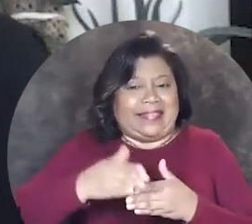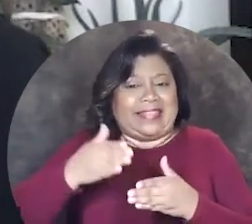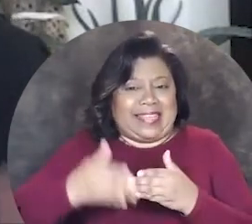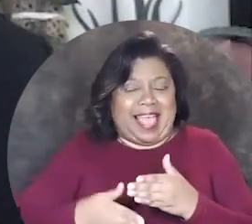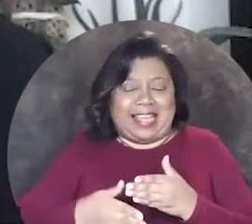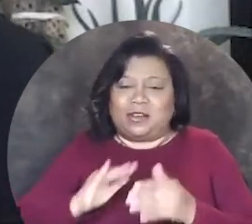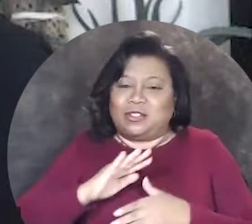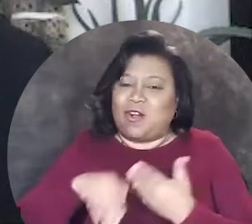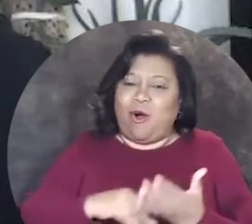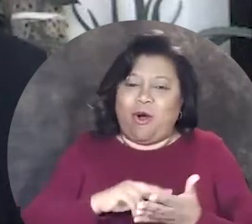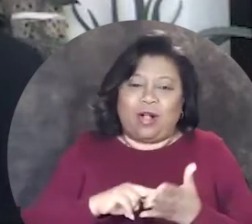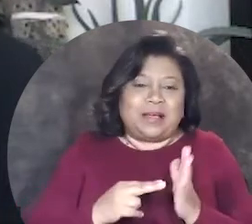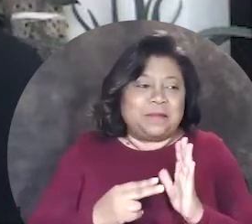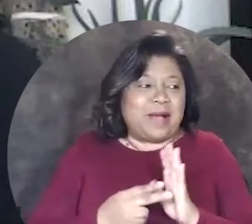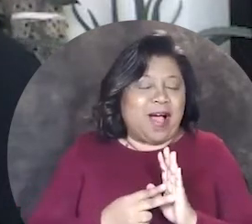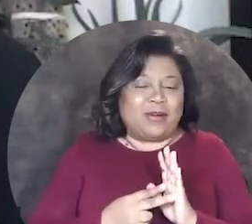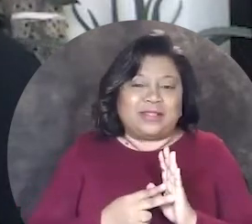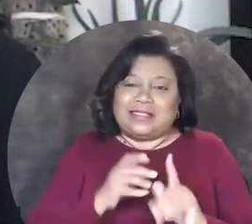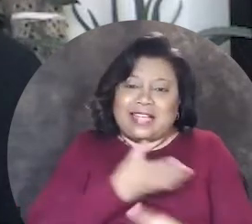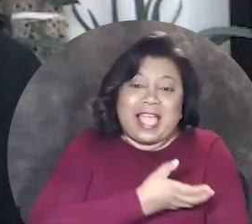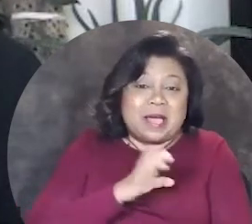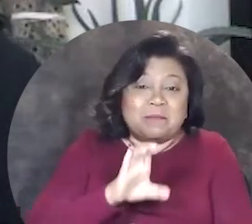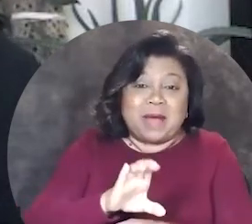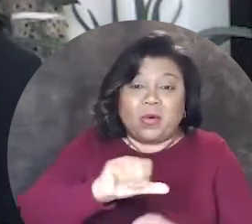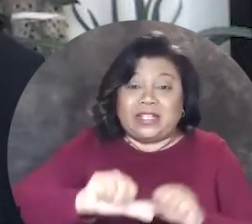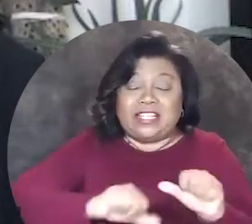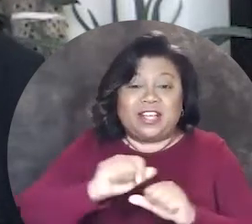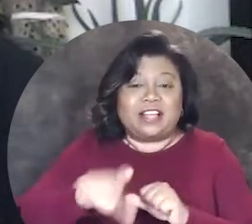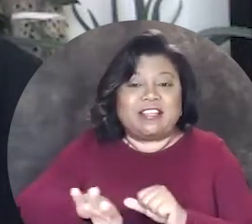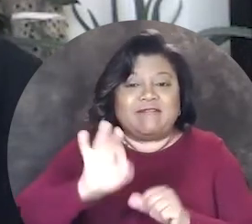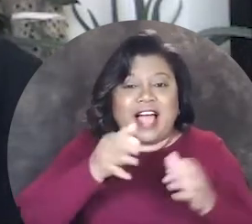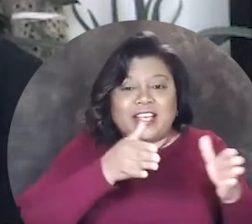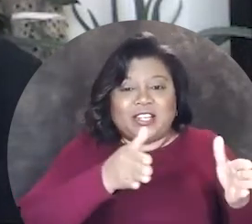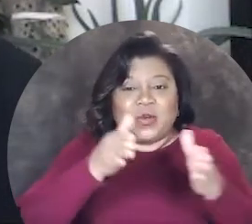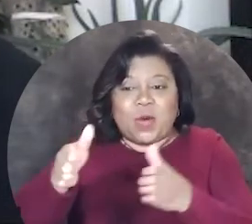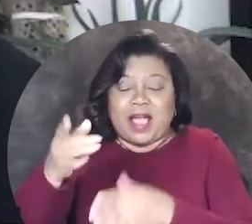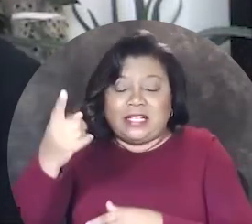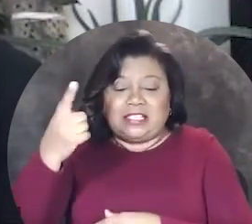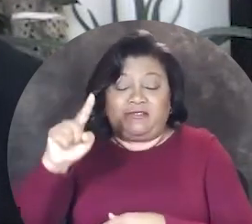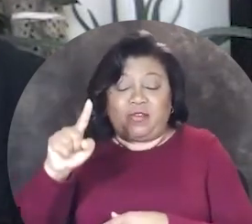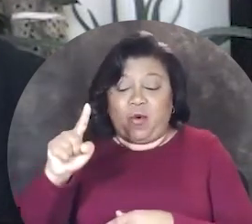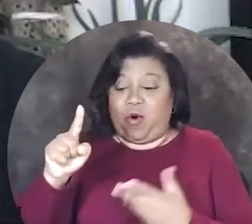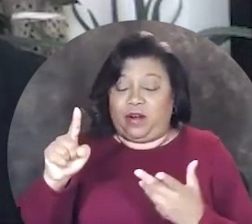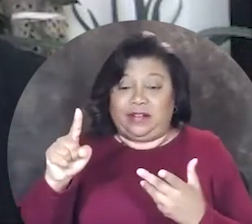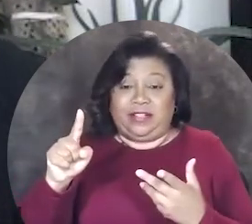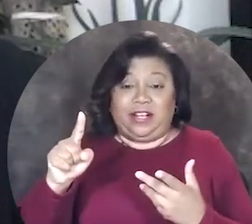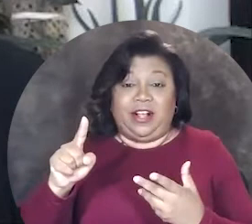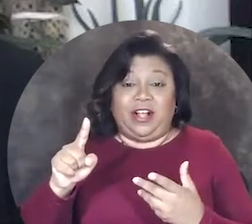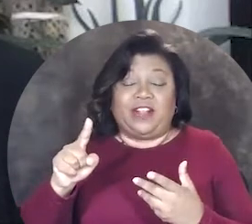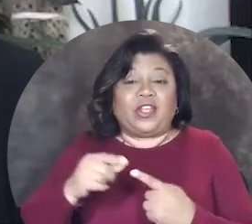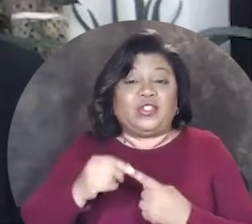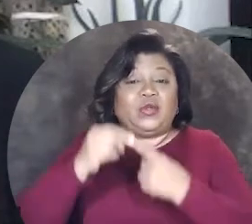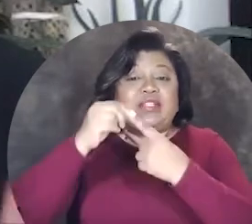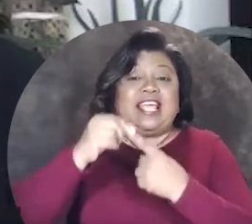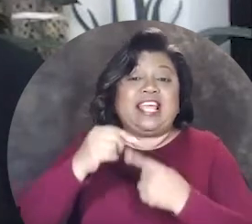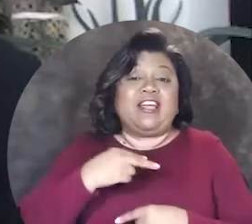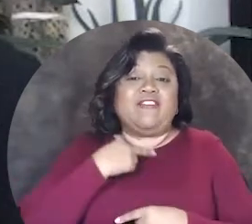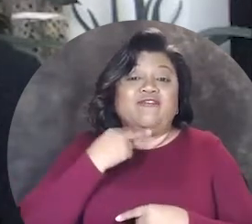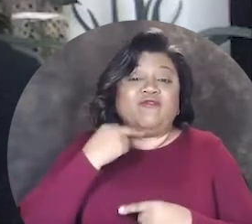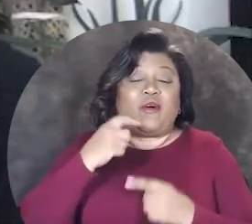but in the end it was all about empowering each other, finding ways for the unique voices that